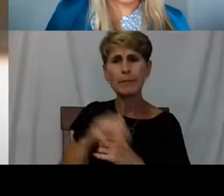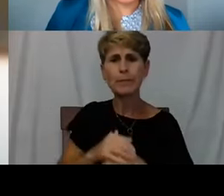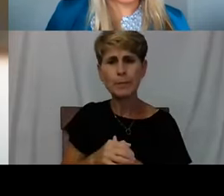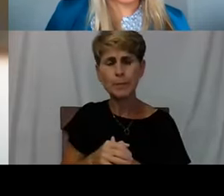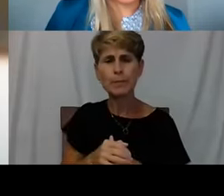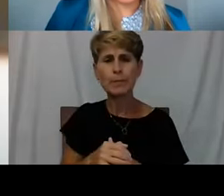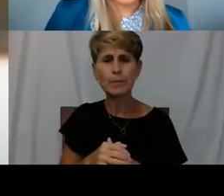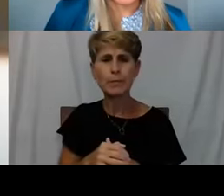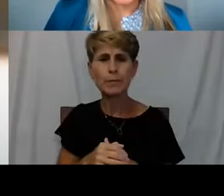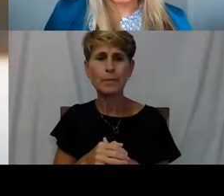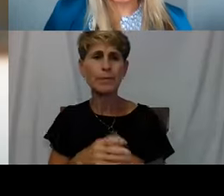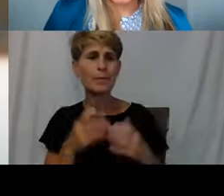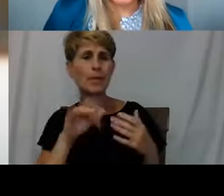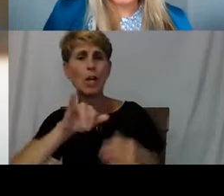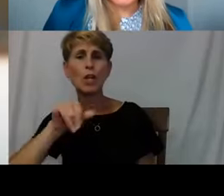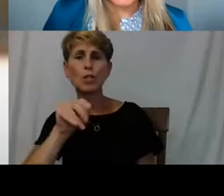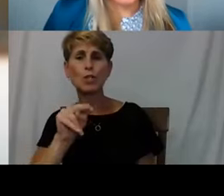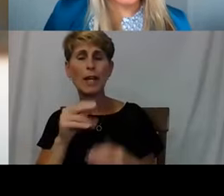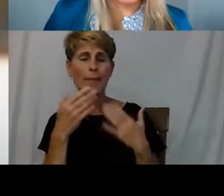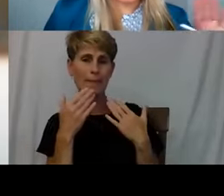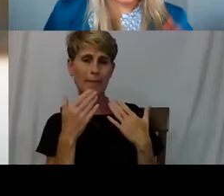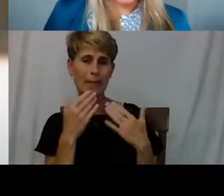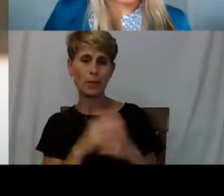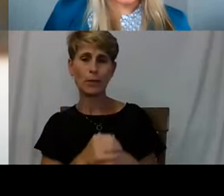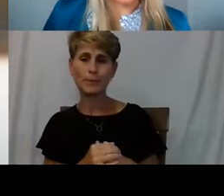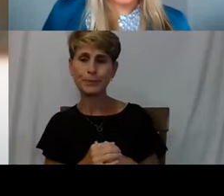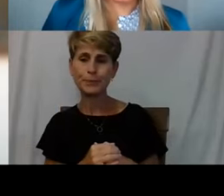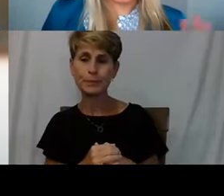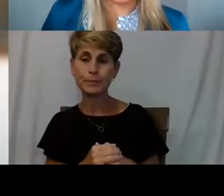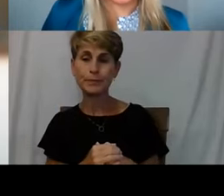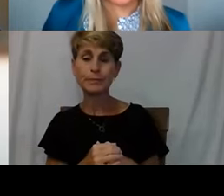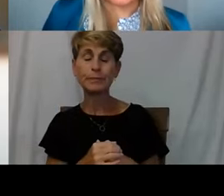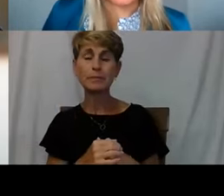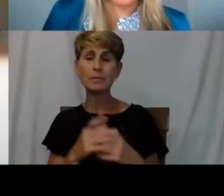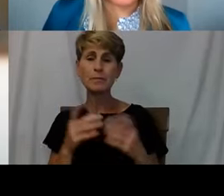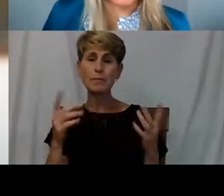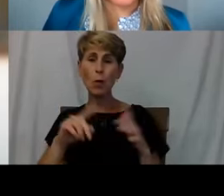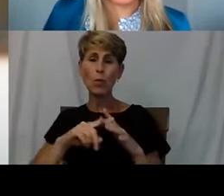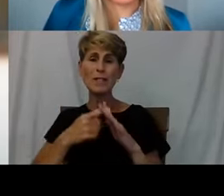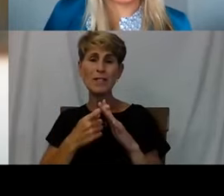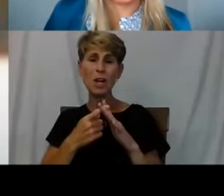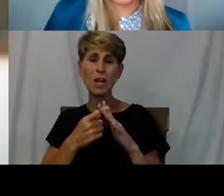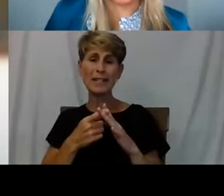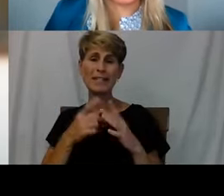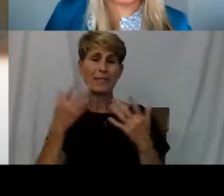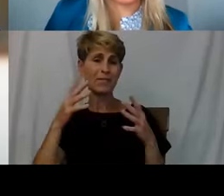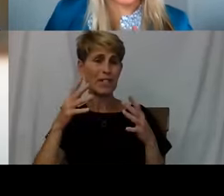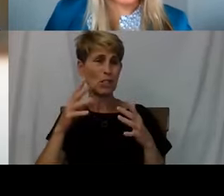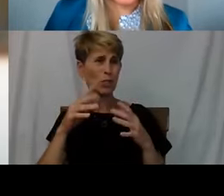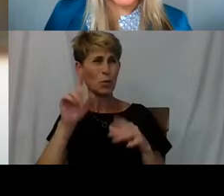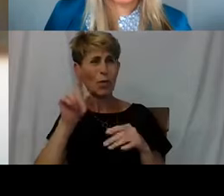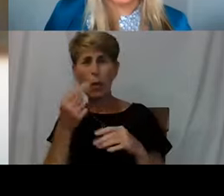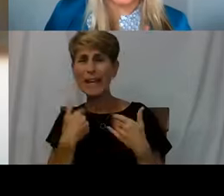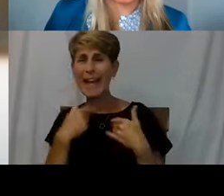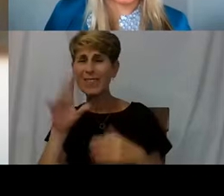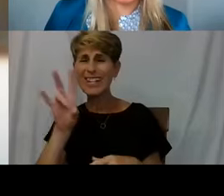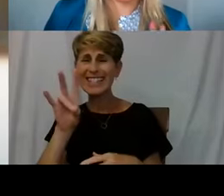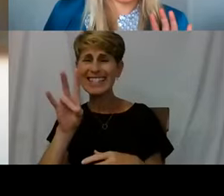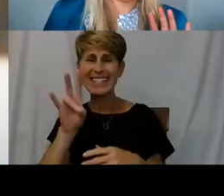Thanks, so I will say as we start to wrap up, we only have about seven more minutes. We have received over a hundred questions